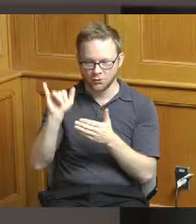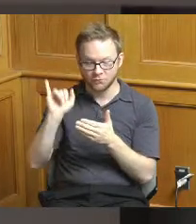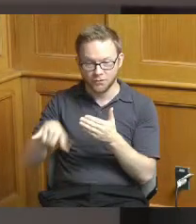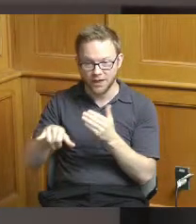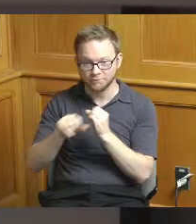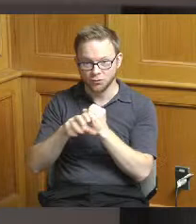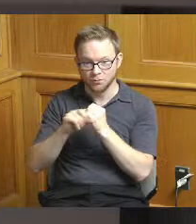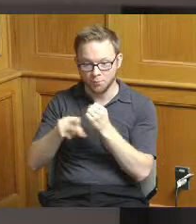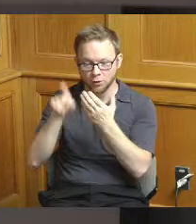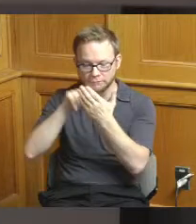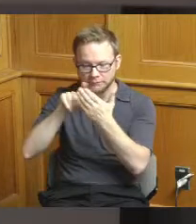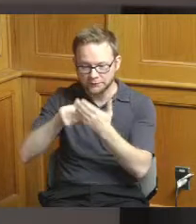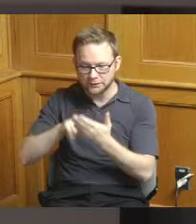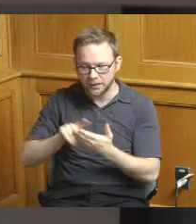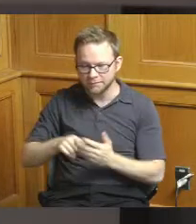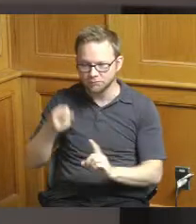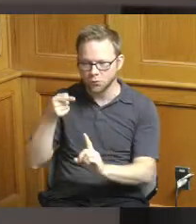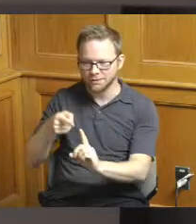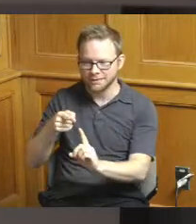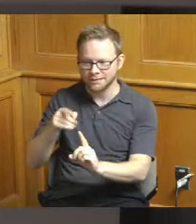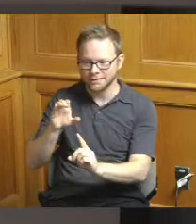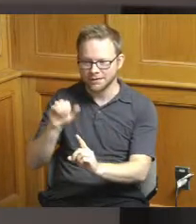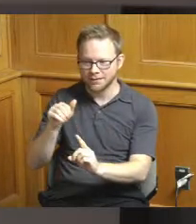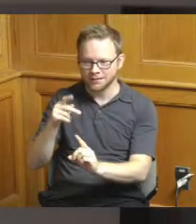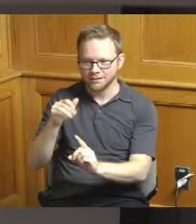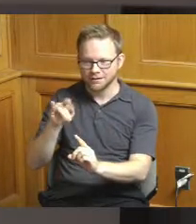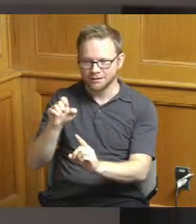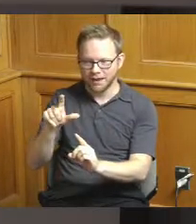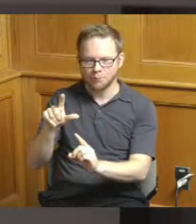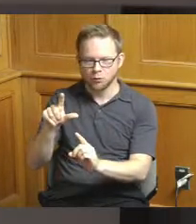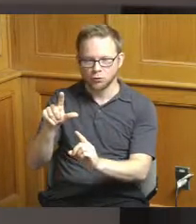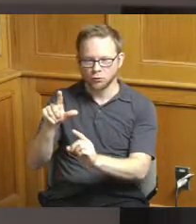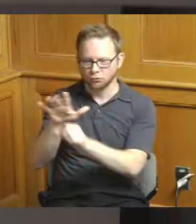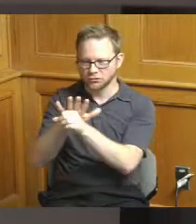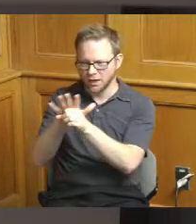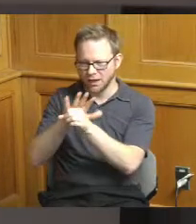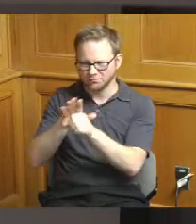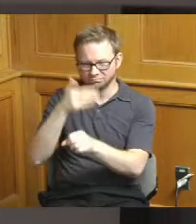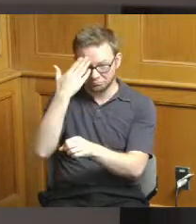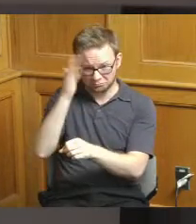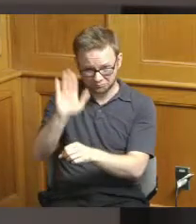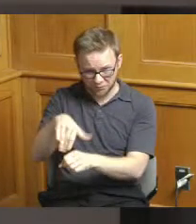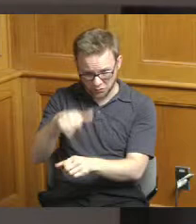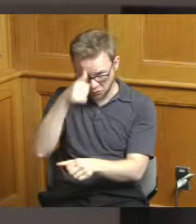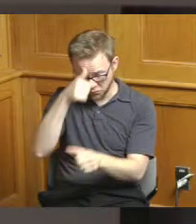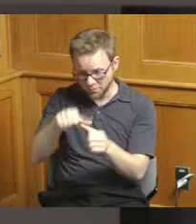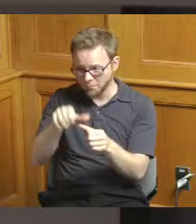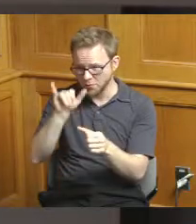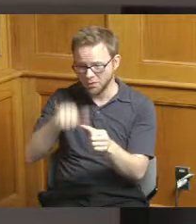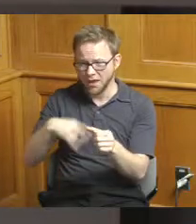capital site so if you recall the the area shaded in red was acquired